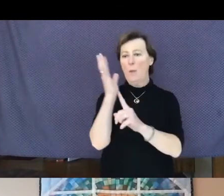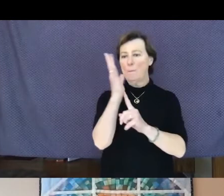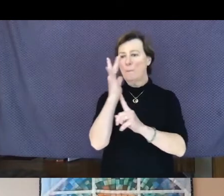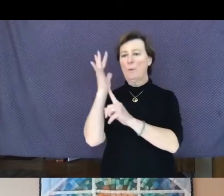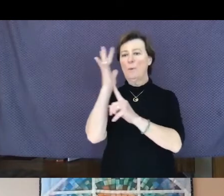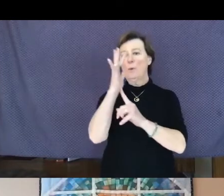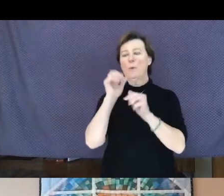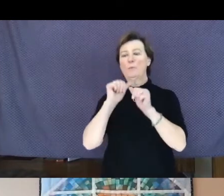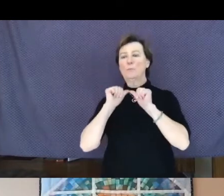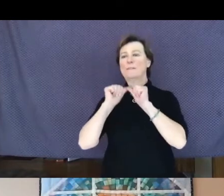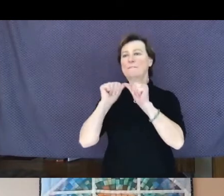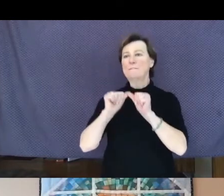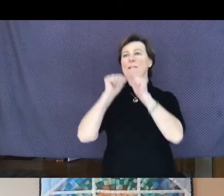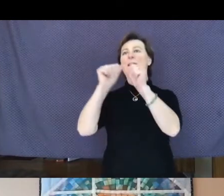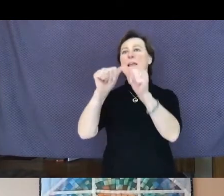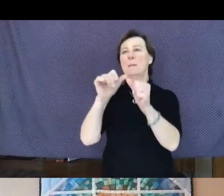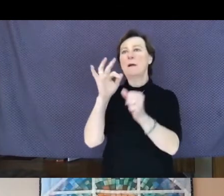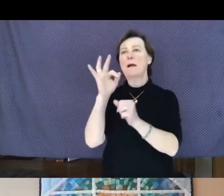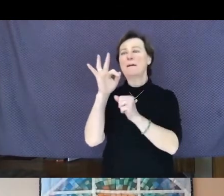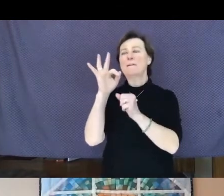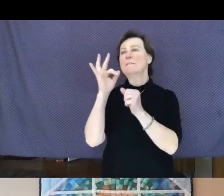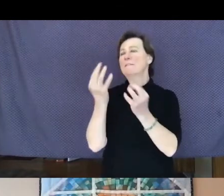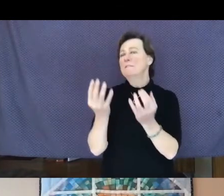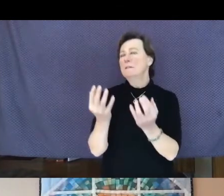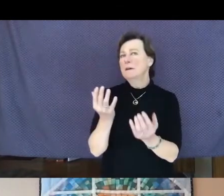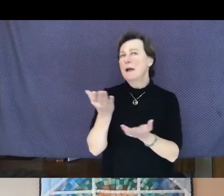and service, and spreads the warmth and light